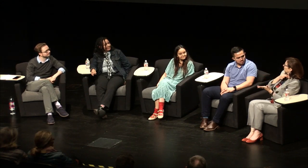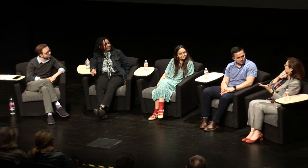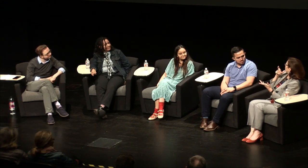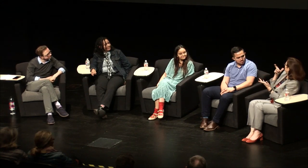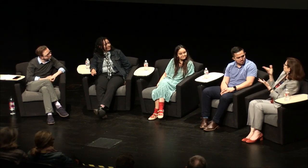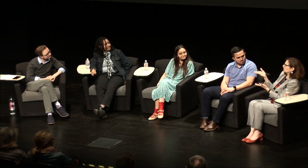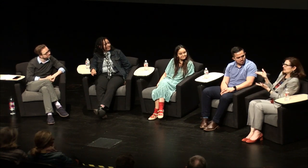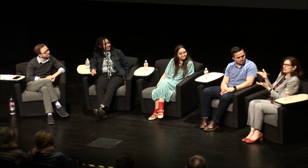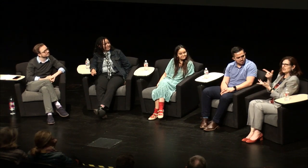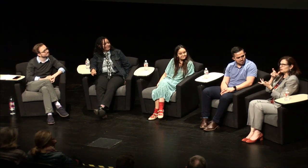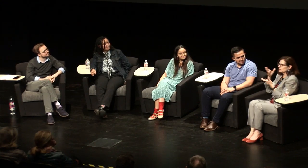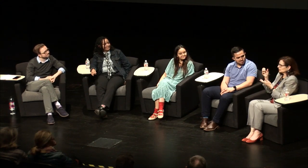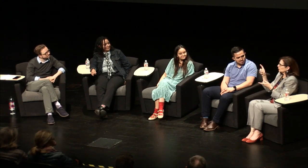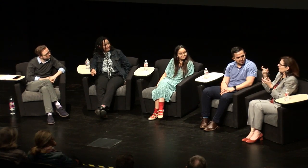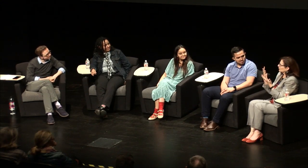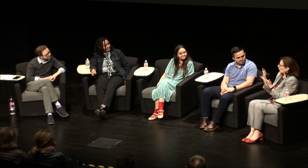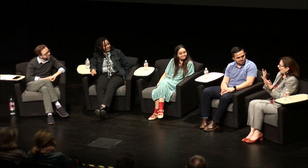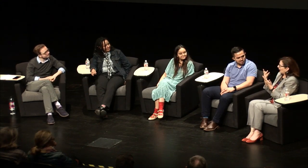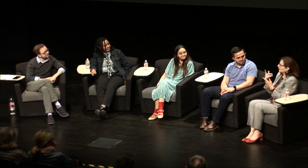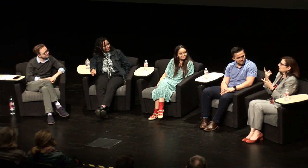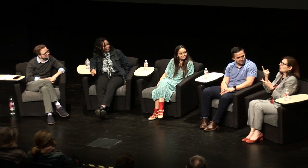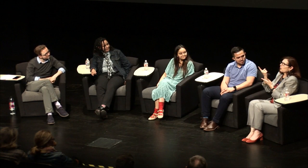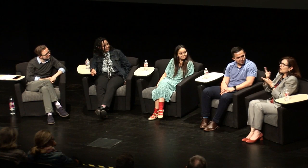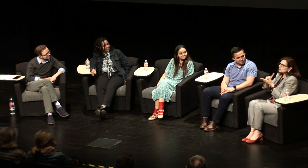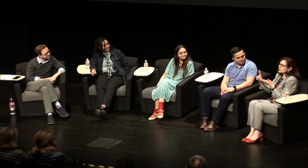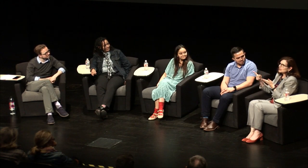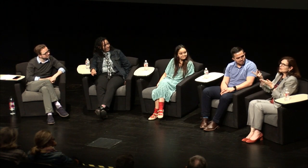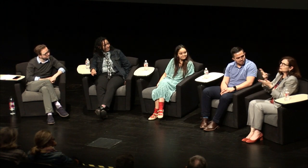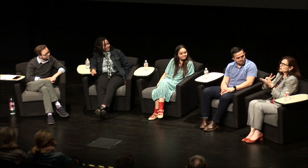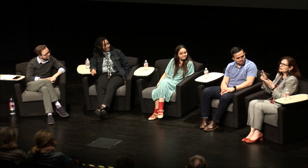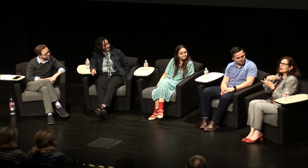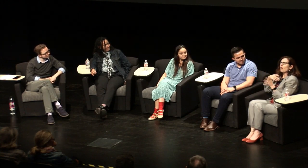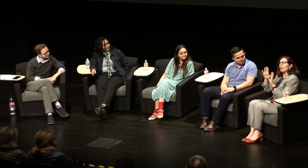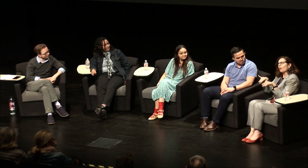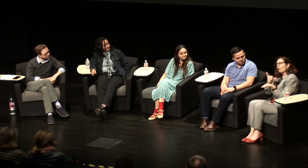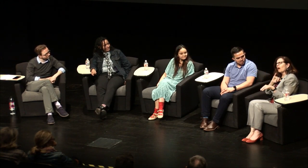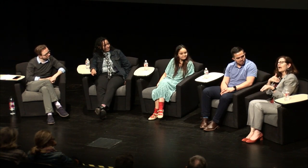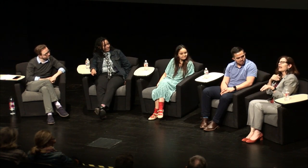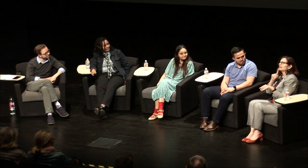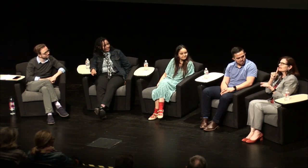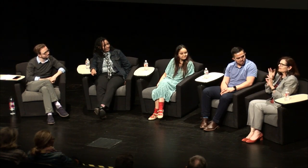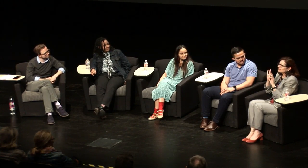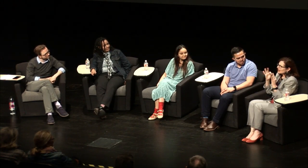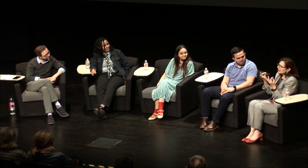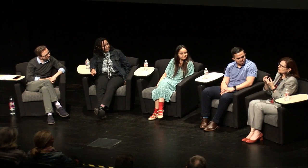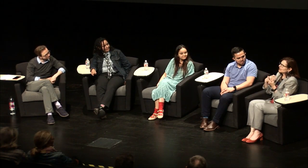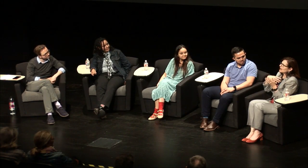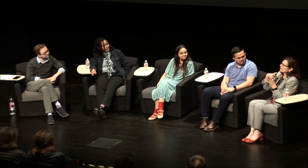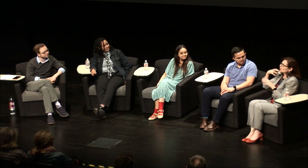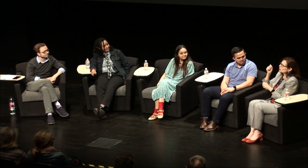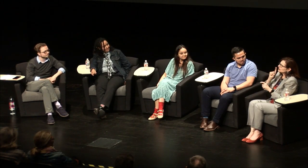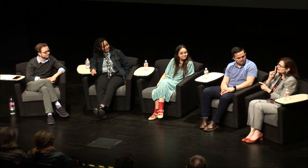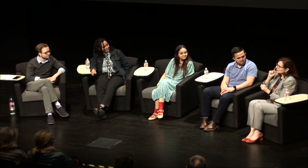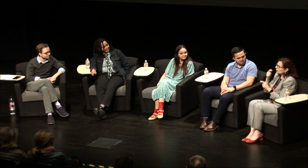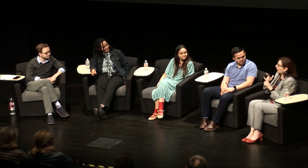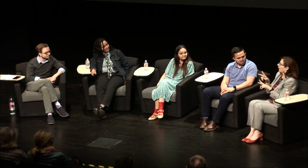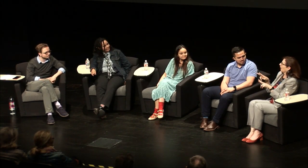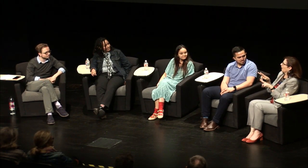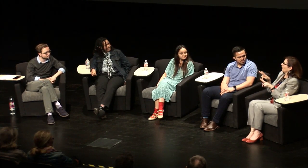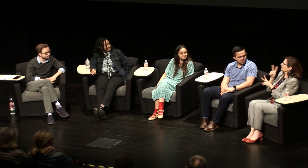to my students. If my students were curious about who I was they could wait a week or two and you know eventually maybe I'd mentioned that I had deaf